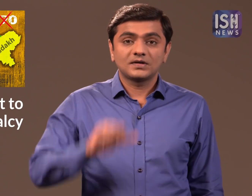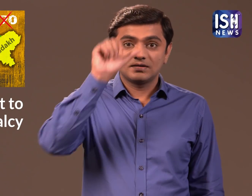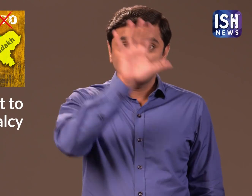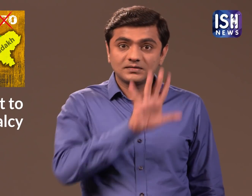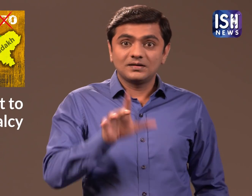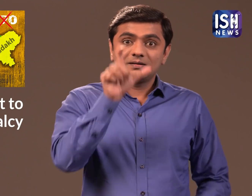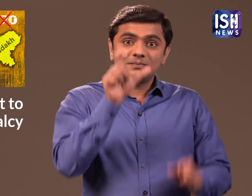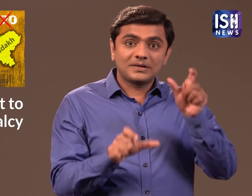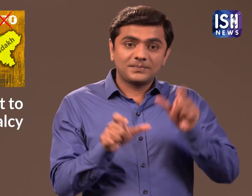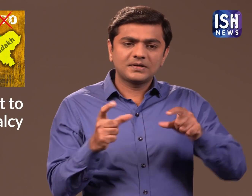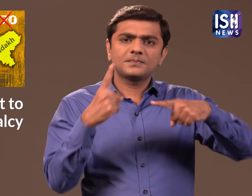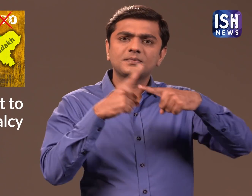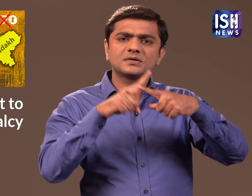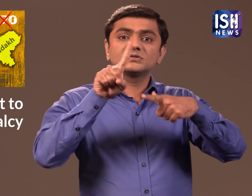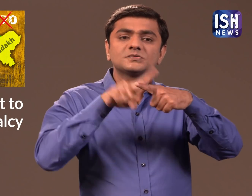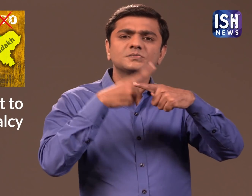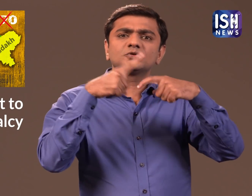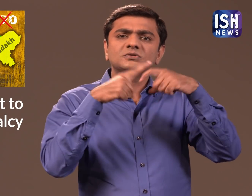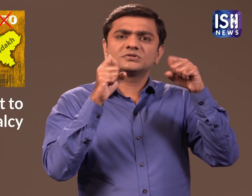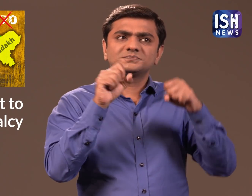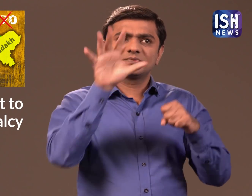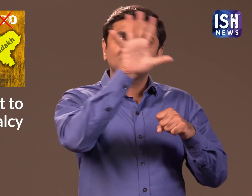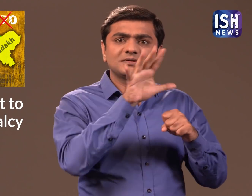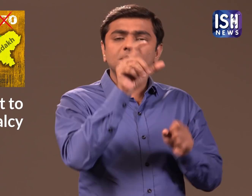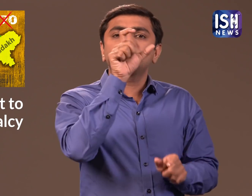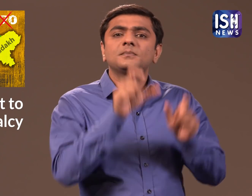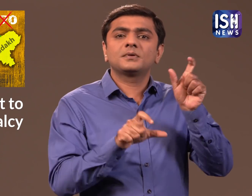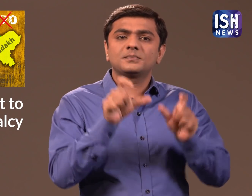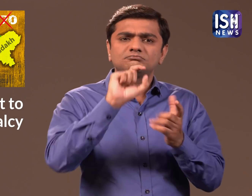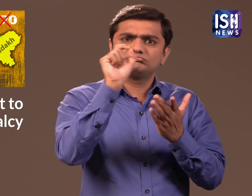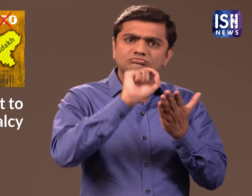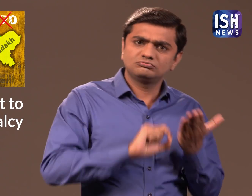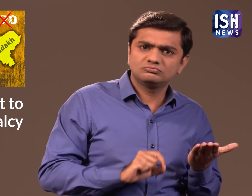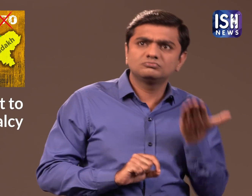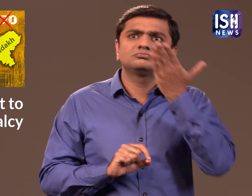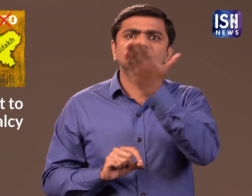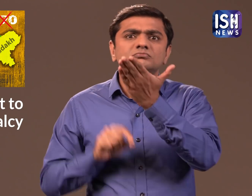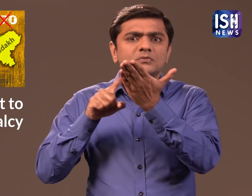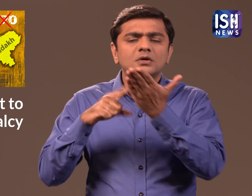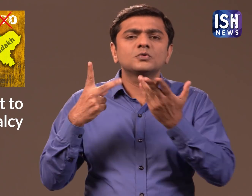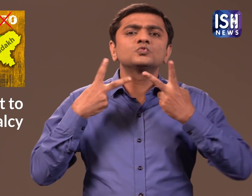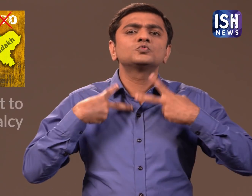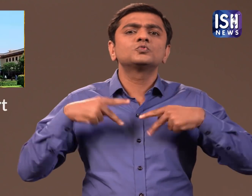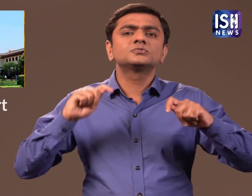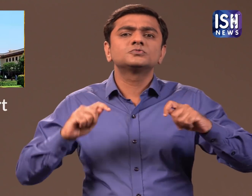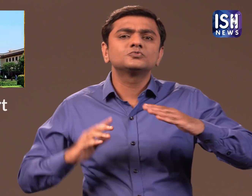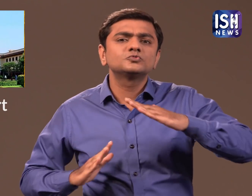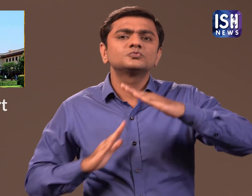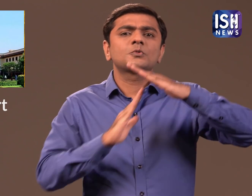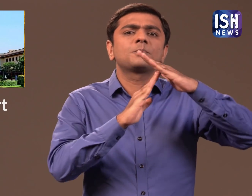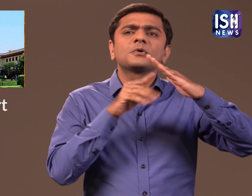People from all over India and J&K had filed a petition in the Supreme Court (SC).